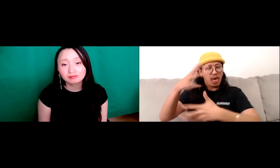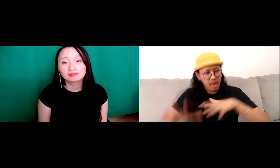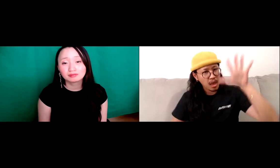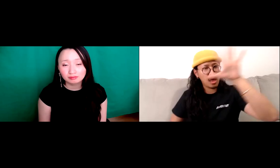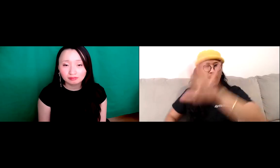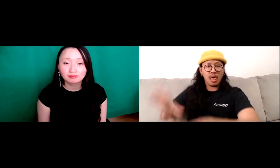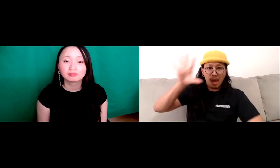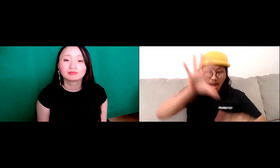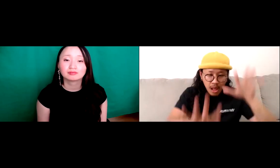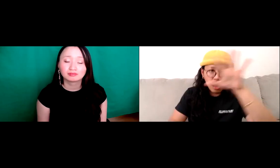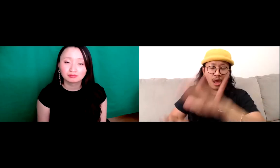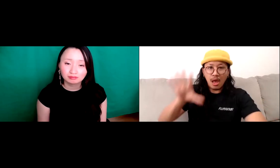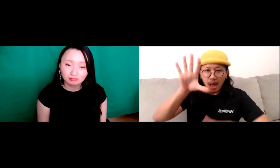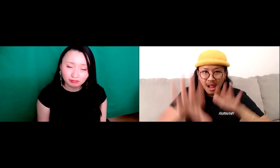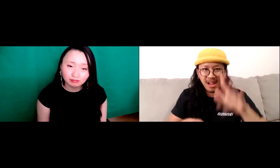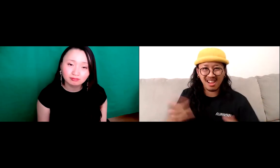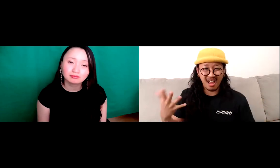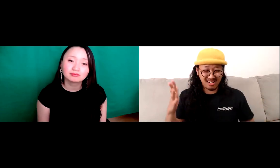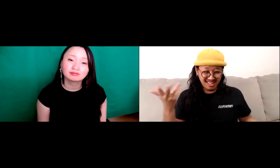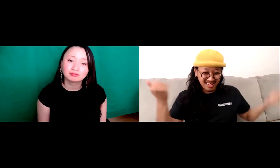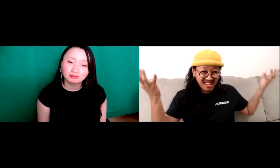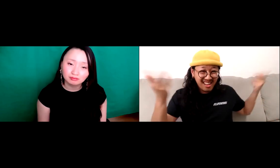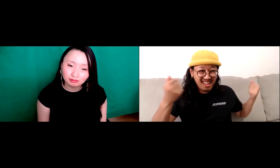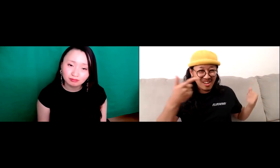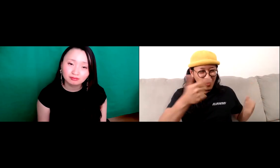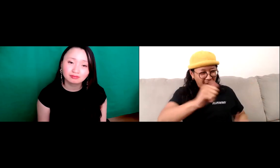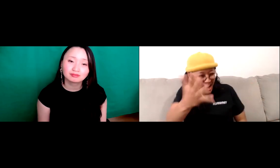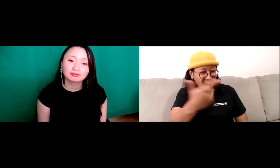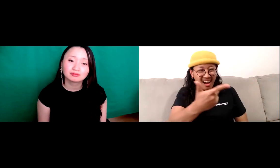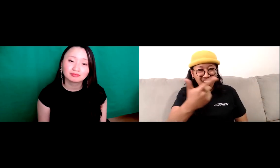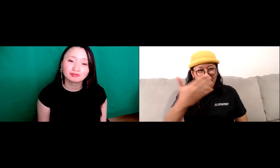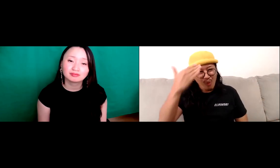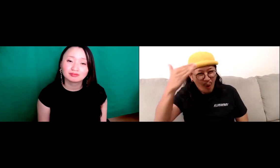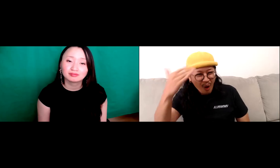the American expectations I felt like I was constantly trying to keep up.